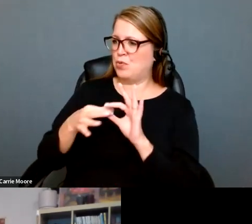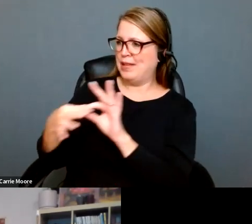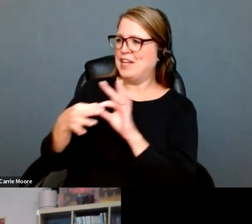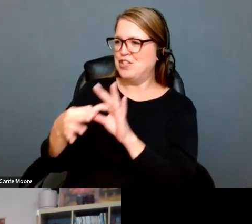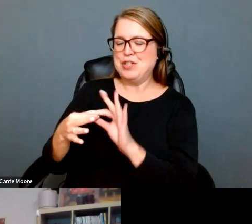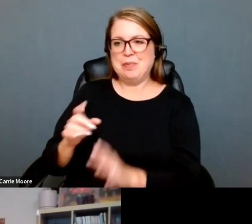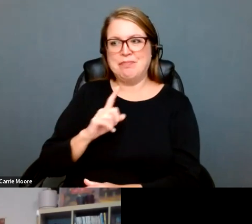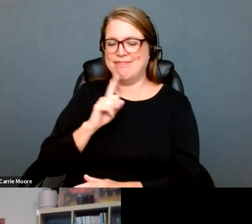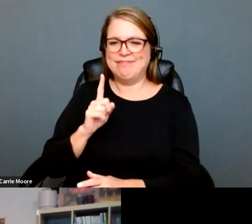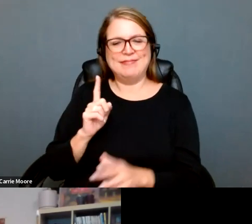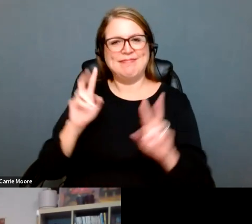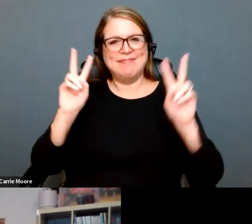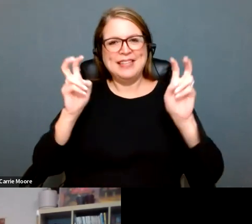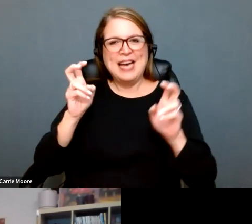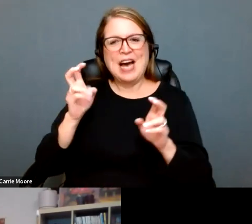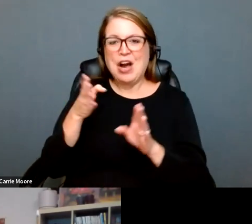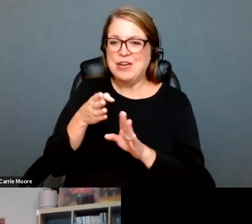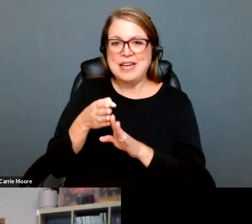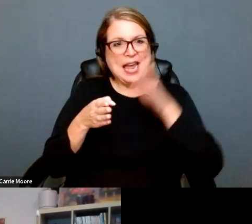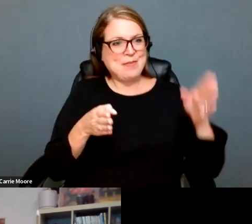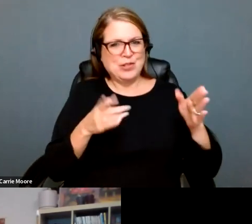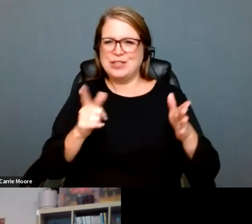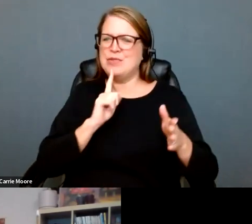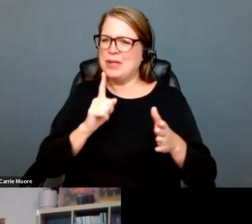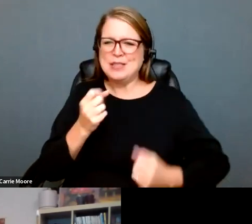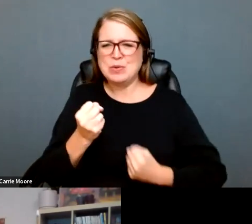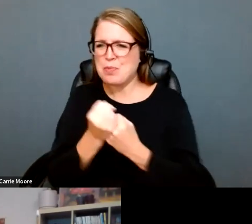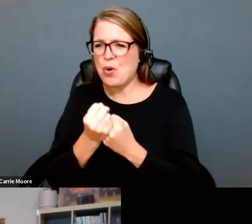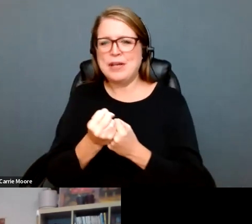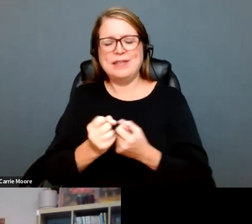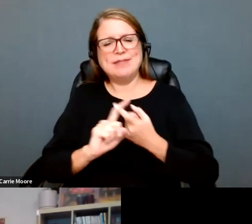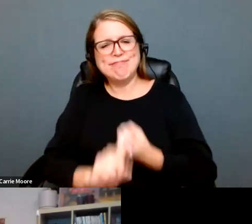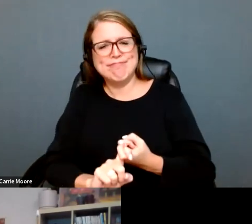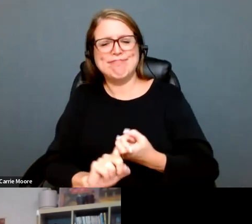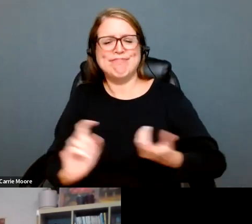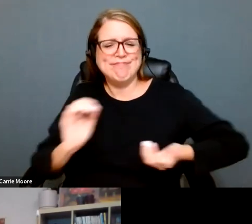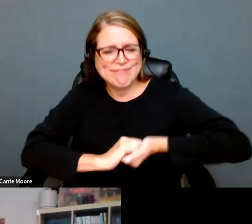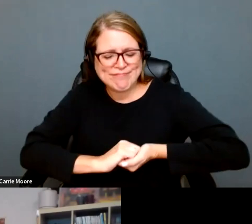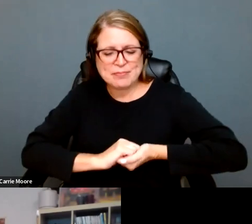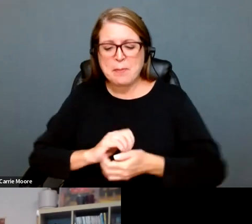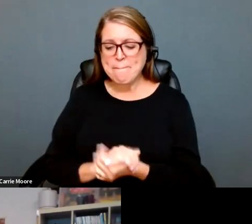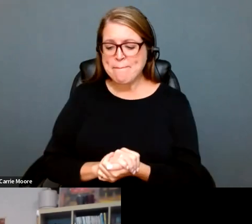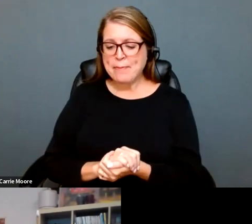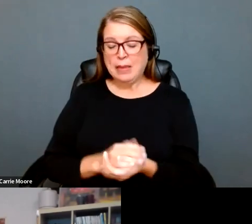decisions in June, Dobbs and others, impact the people in Idaho? >> AADIKA: We're really lucky to have